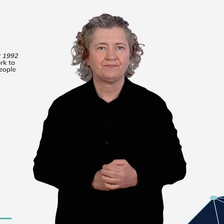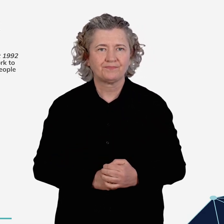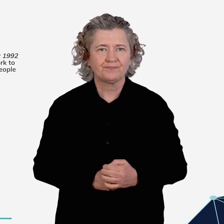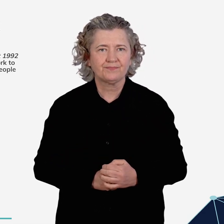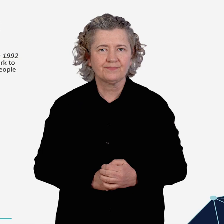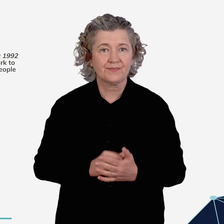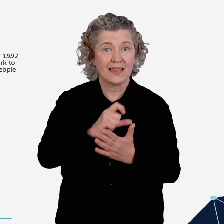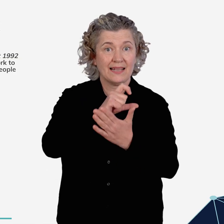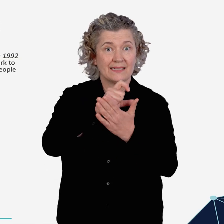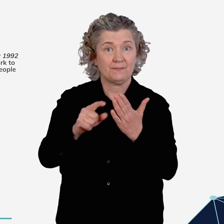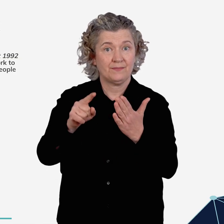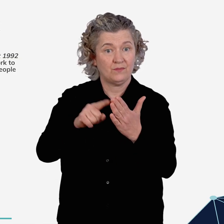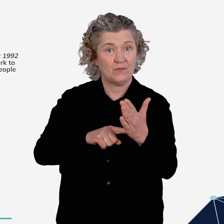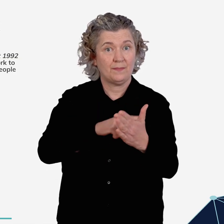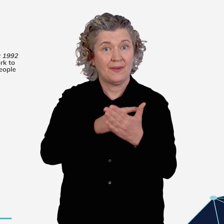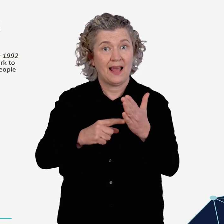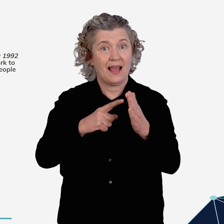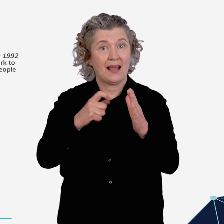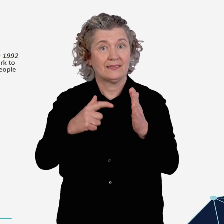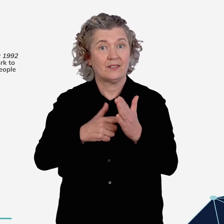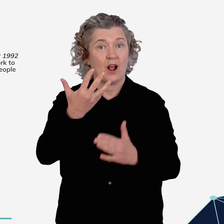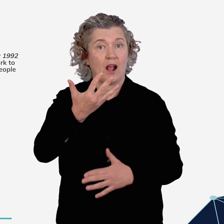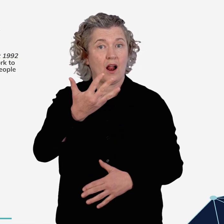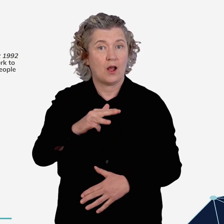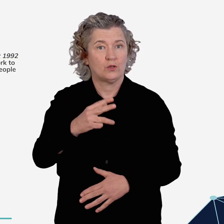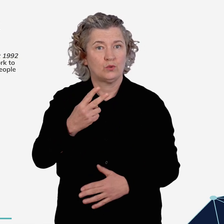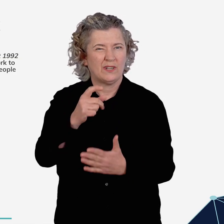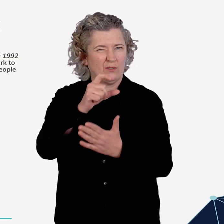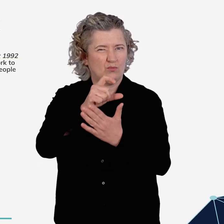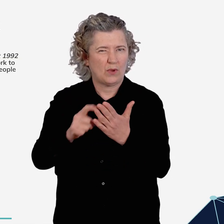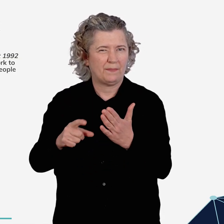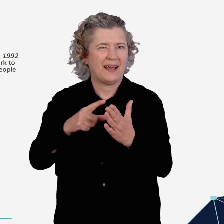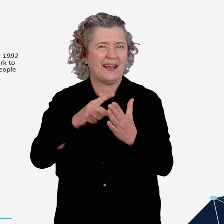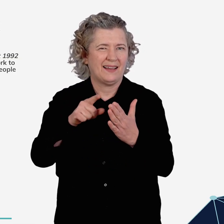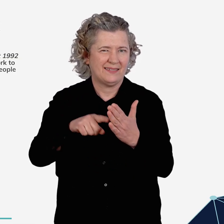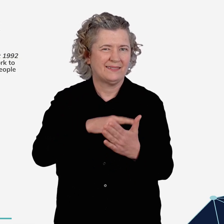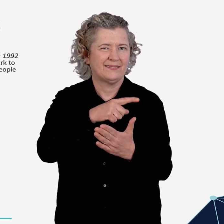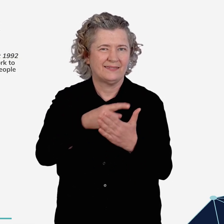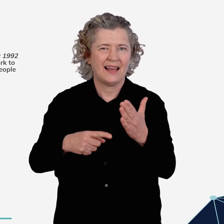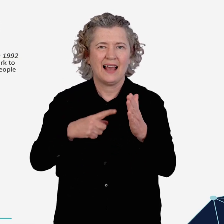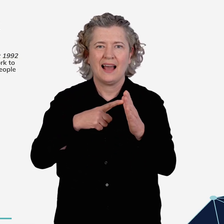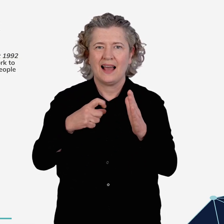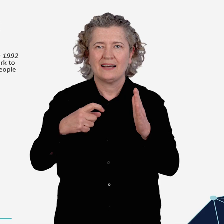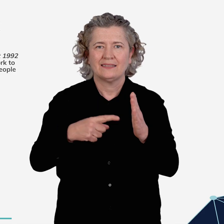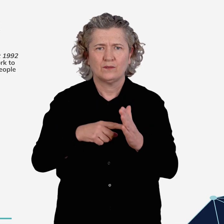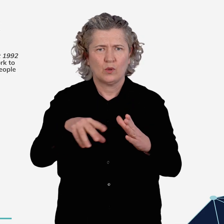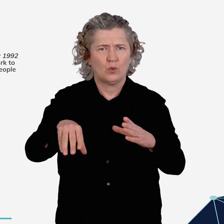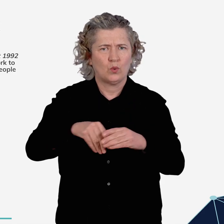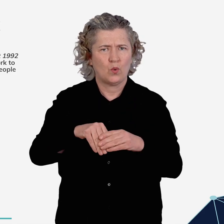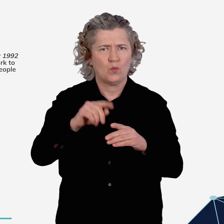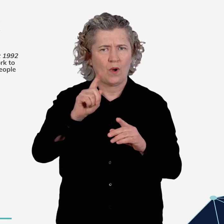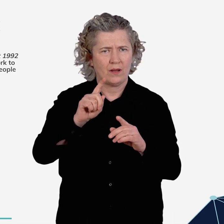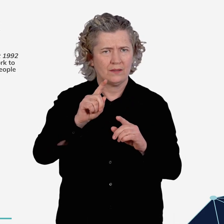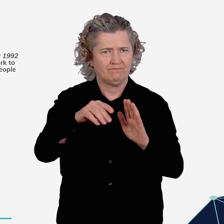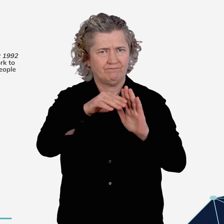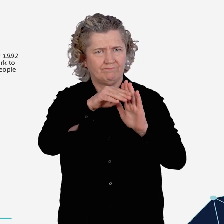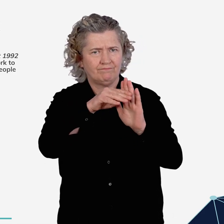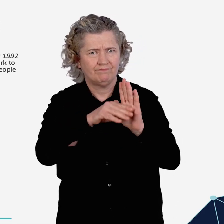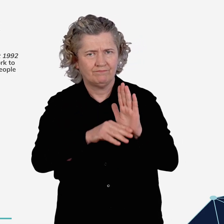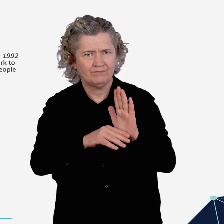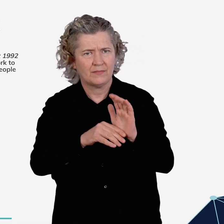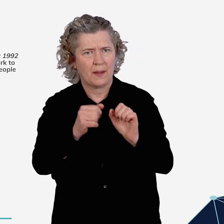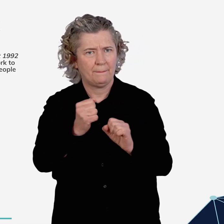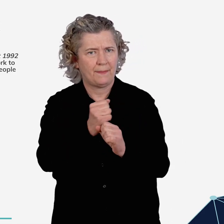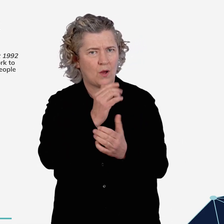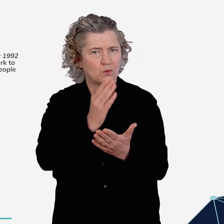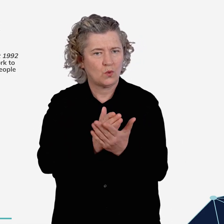The Disability Discrimination Act 1992 (Disability Discrimination Act) includes provisions to ensure